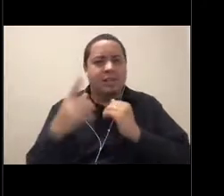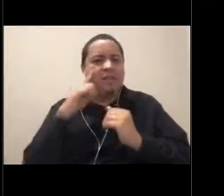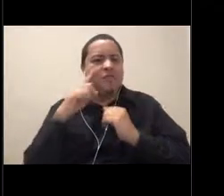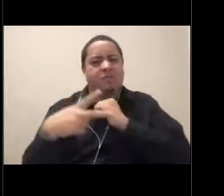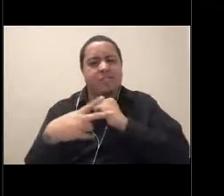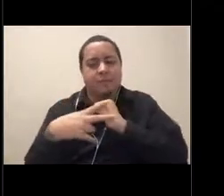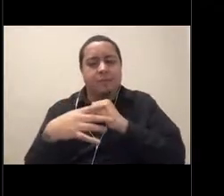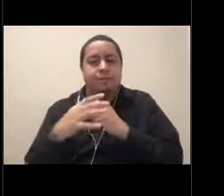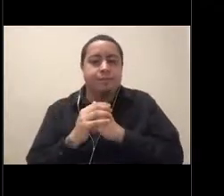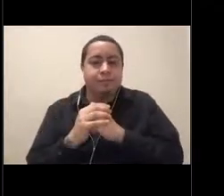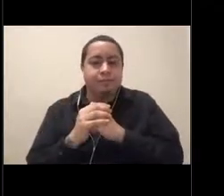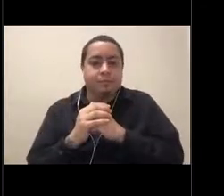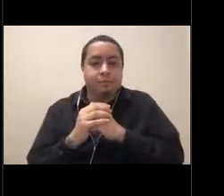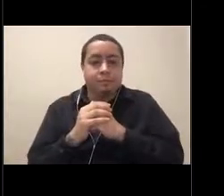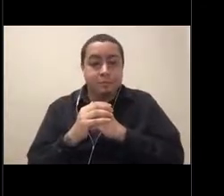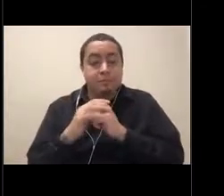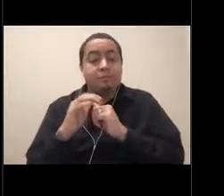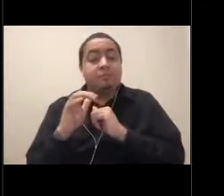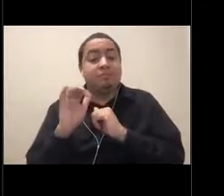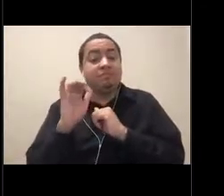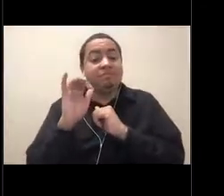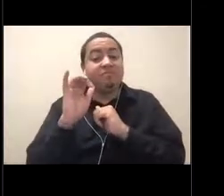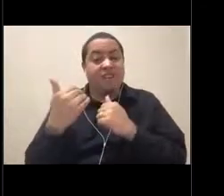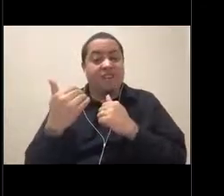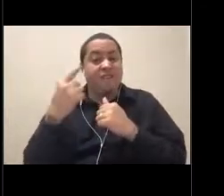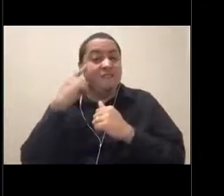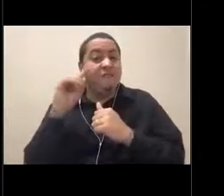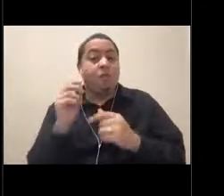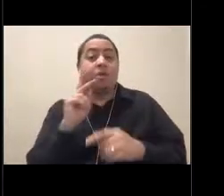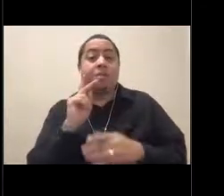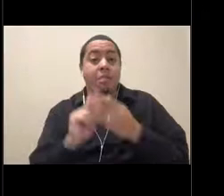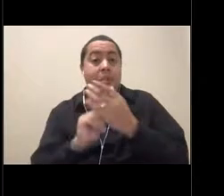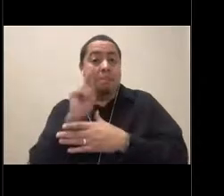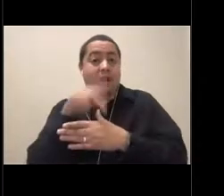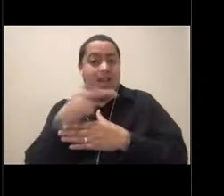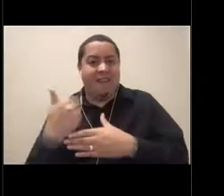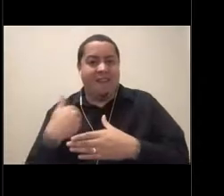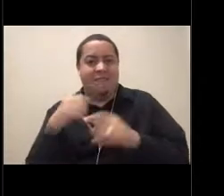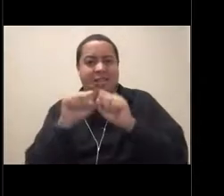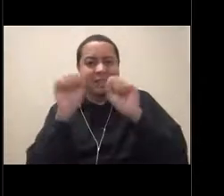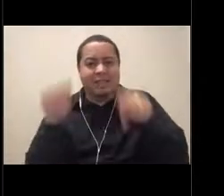that we use to water our native plant garden. And if you go inside the building,